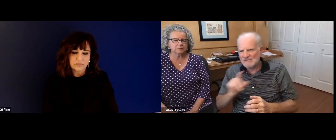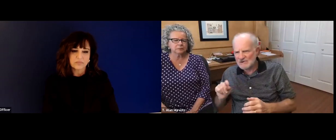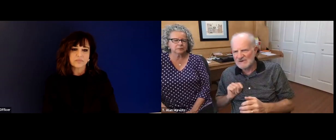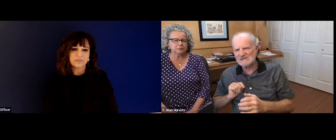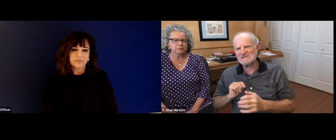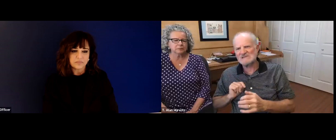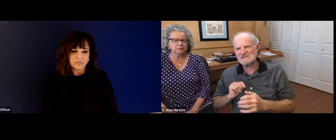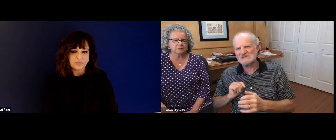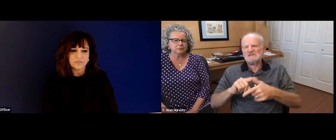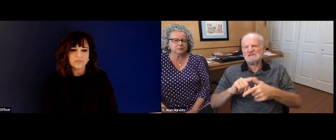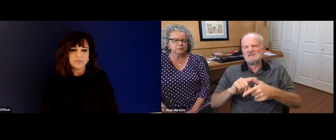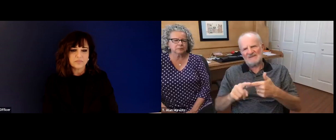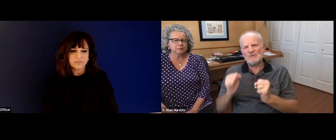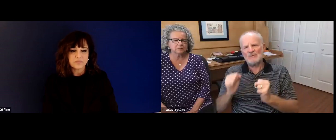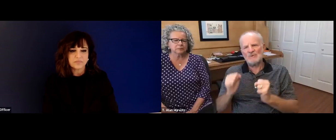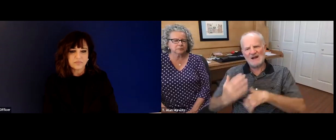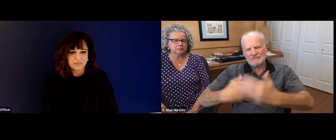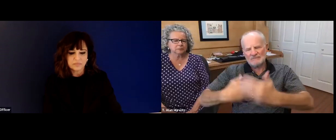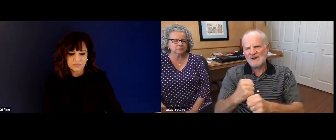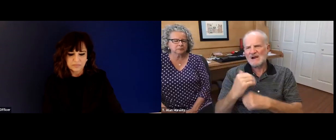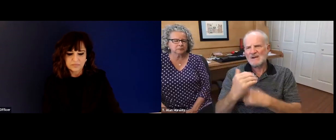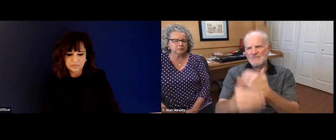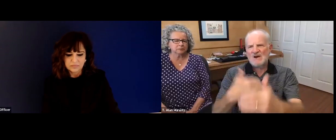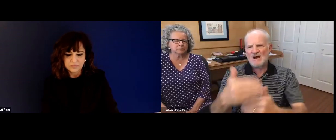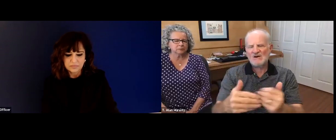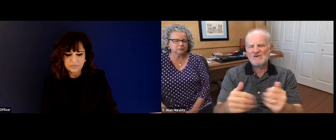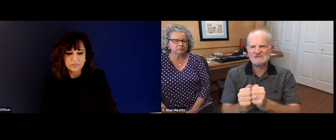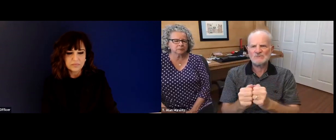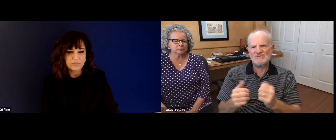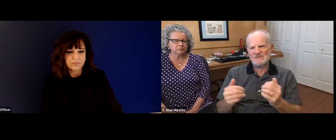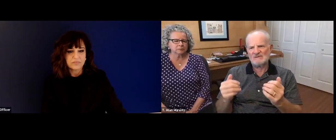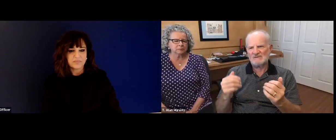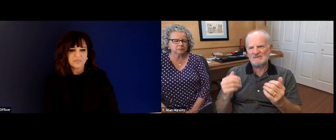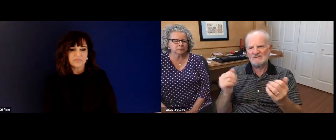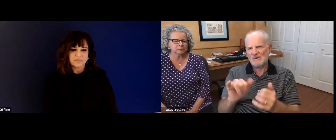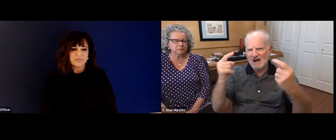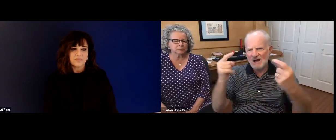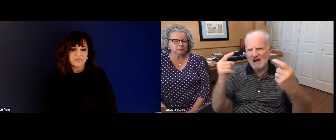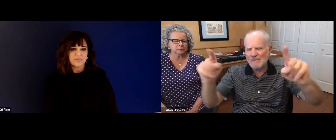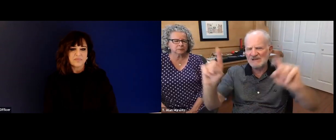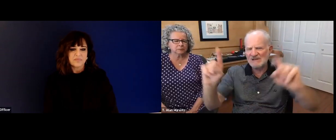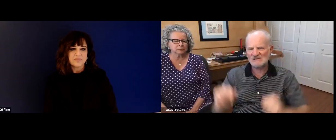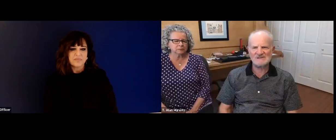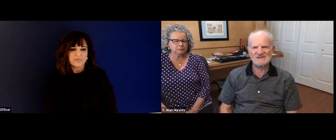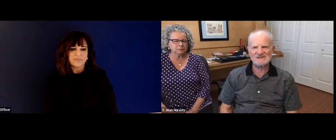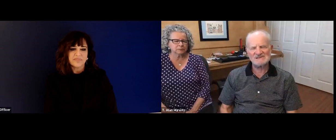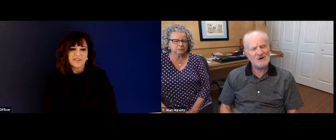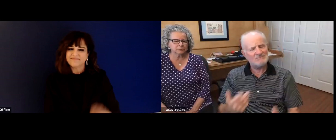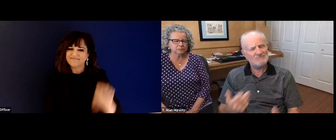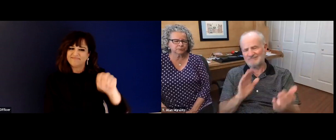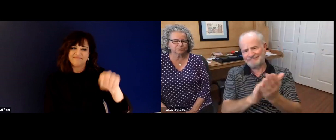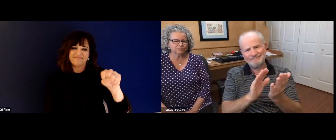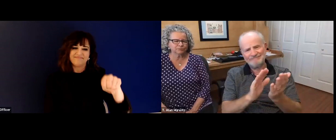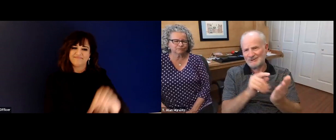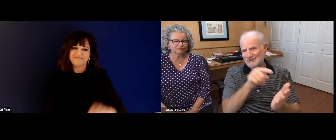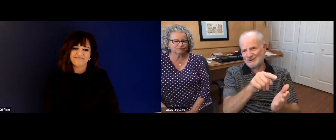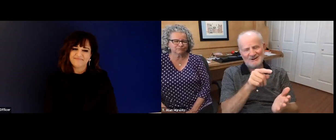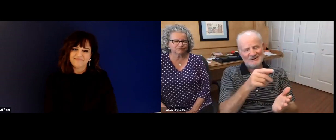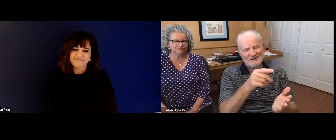interpreting. I think we, you know, the full support of the administration, the Board of Trustees, you know, then you can